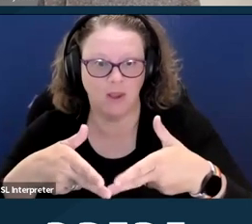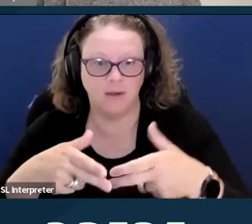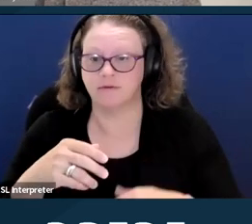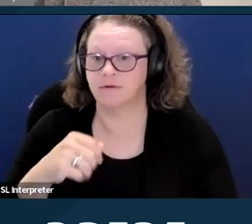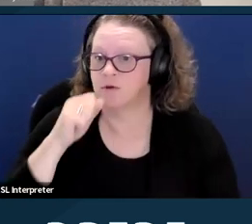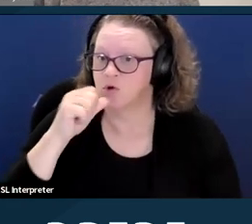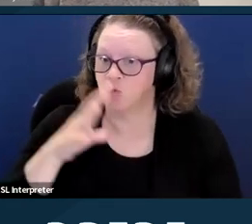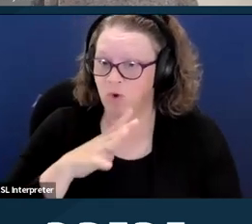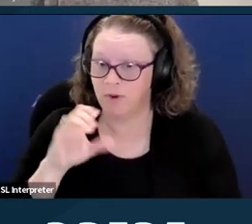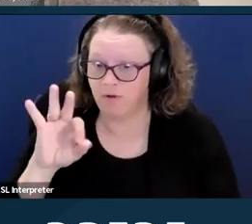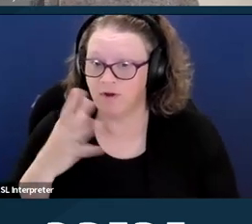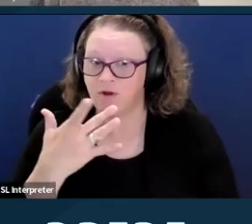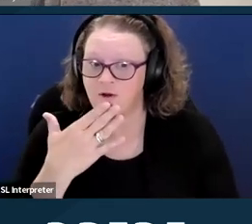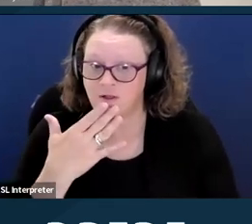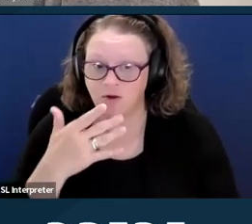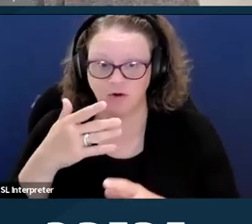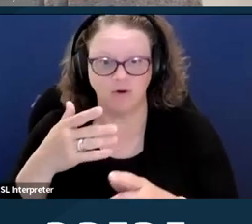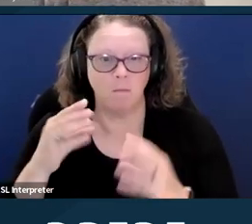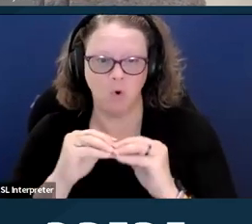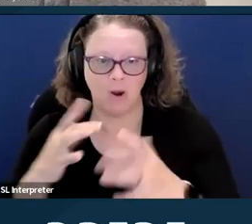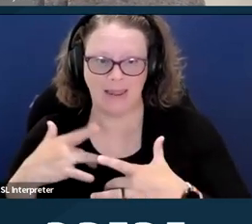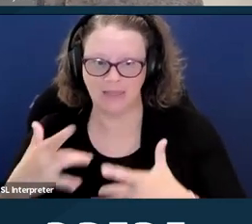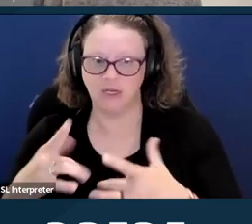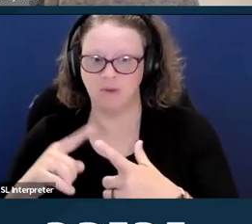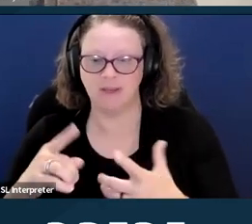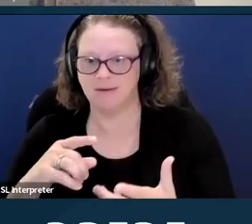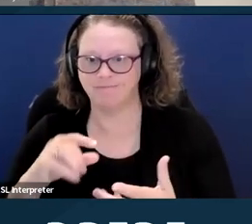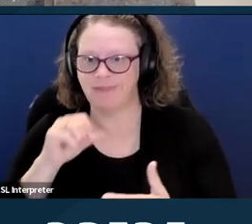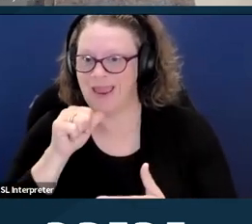And 31 states and Washington DC still have laws